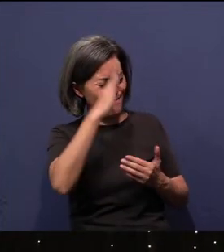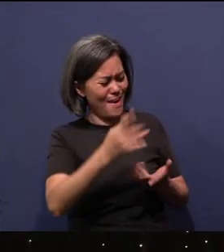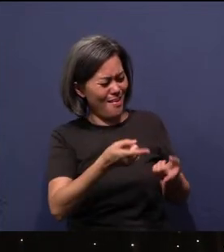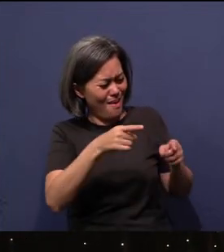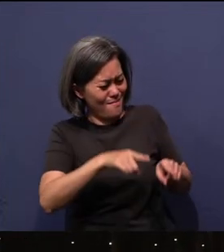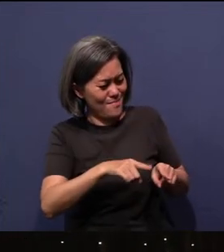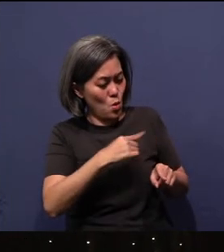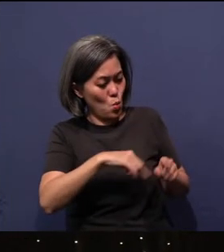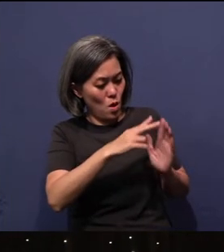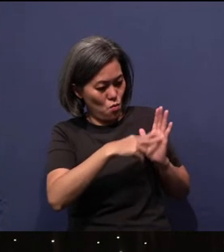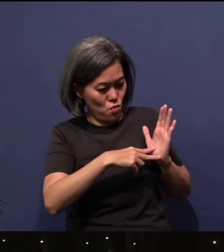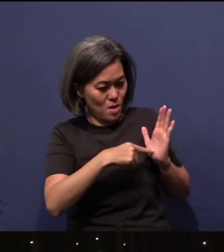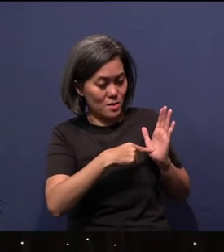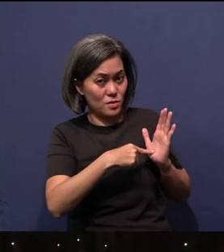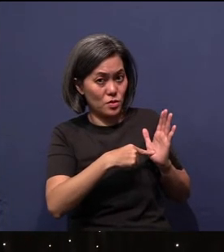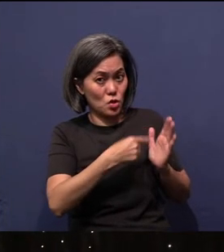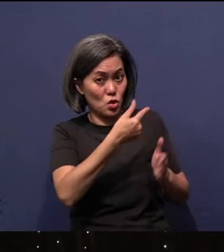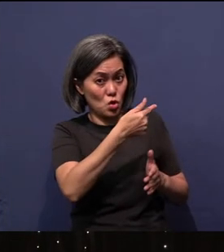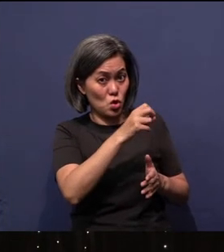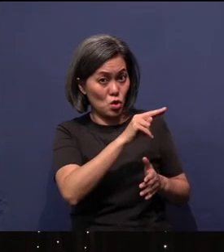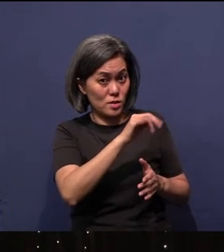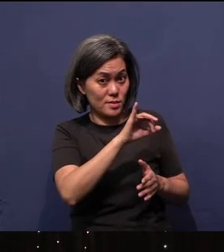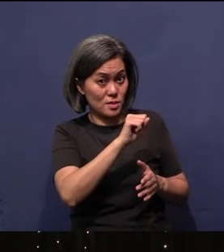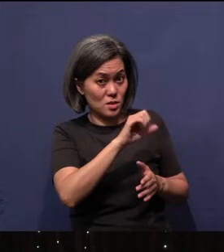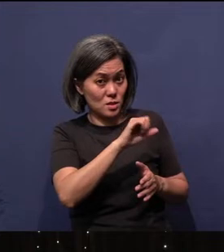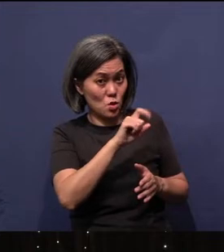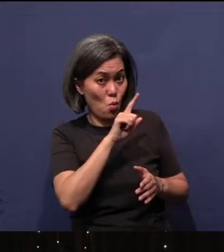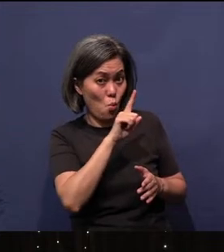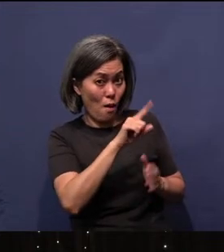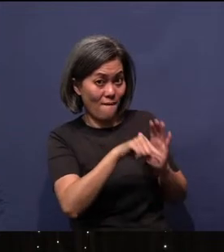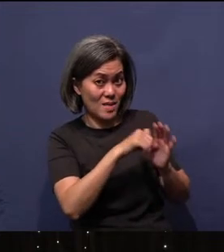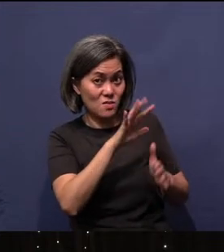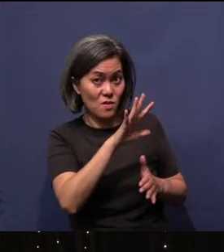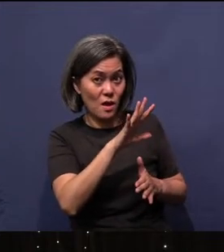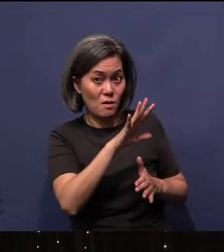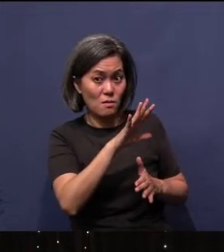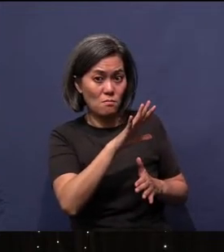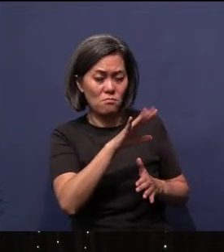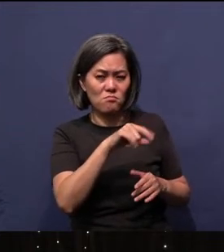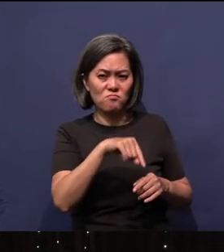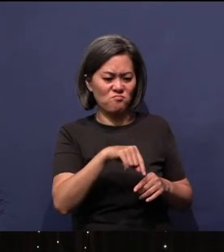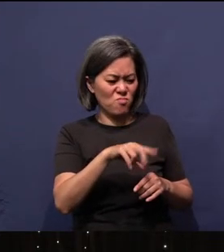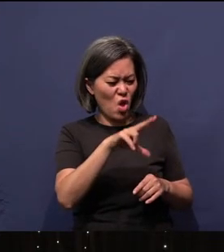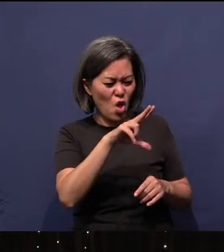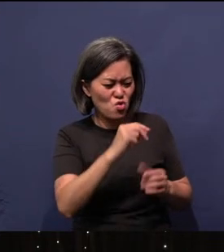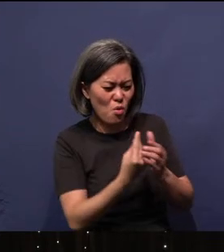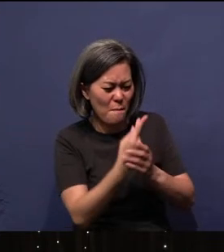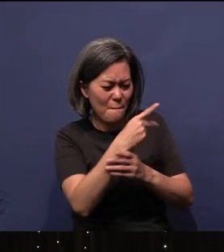Genesis 1, verse 5, "They had no shrub on the earth, no plant had sprung up.” There